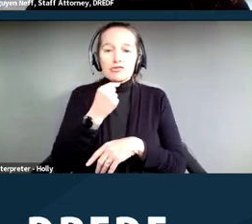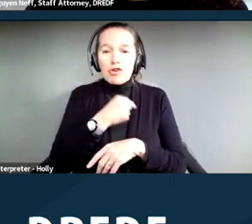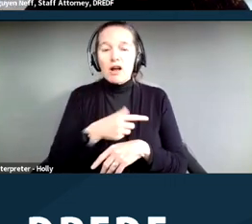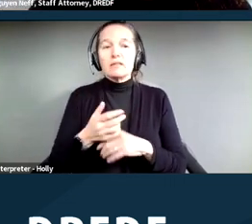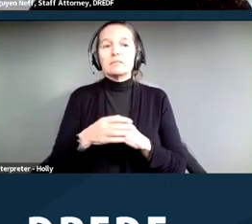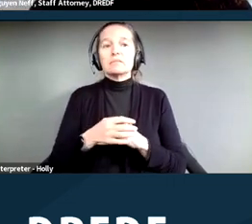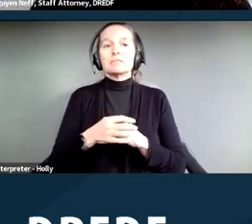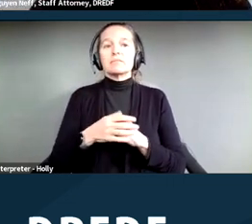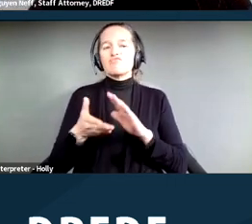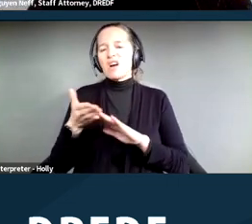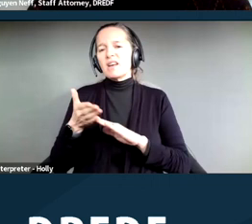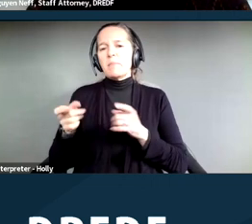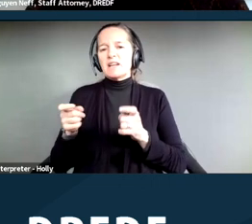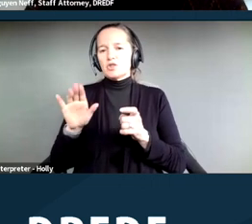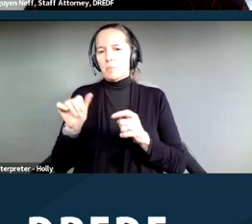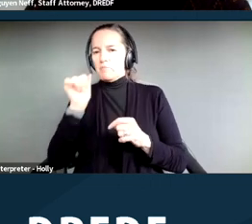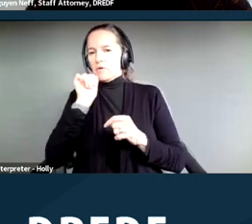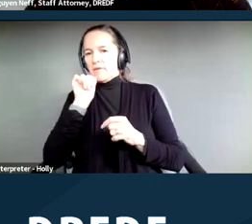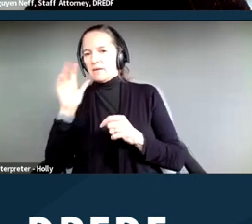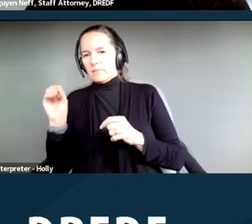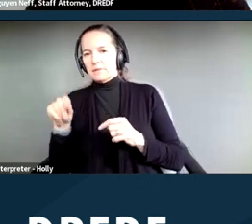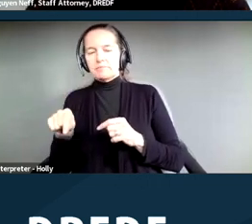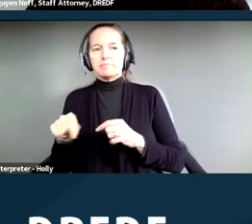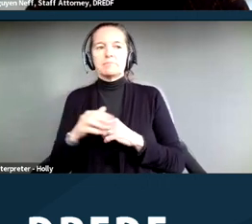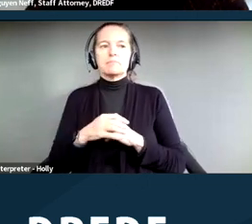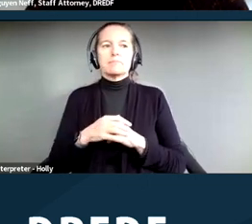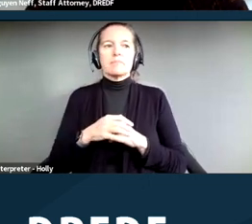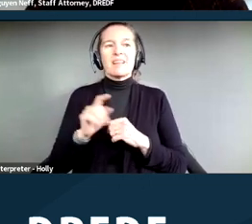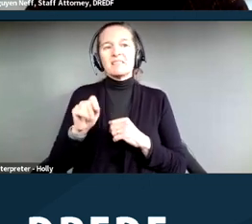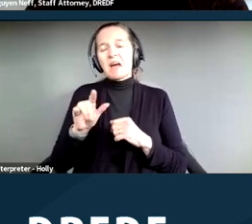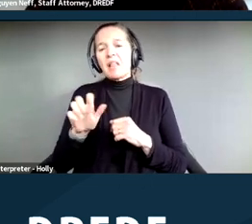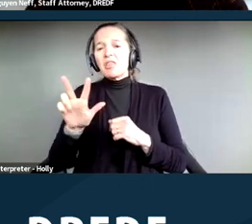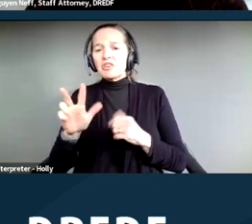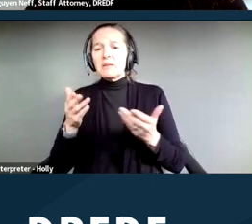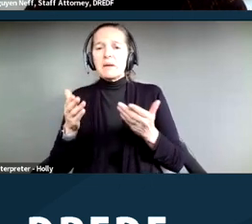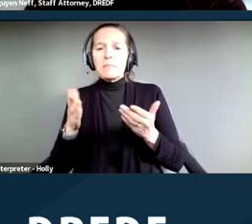private entities. Title III might also cover some of the information that we're talking about today,